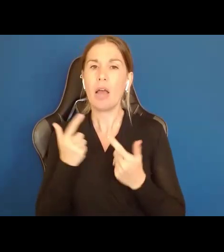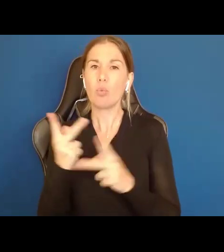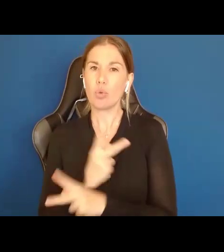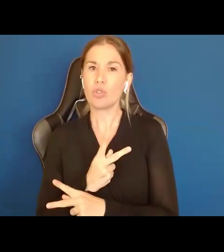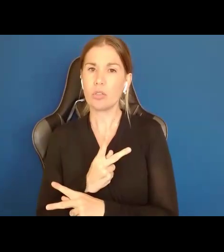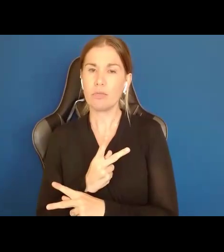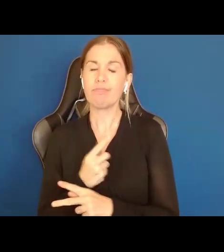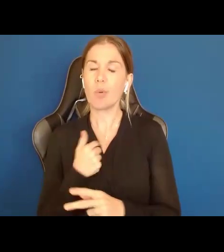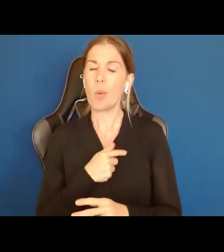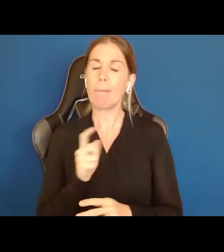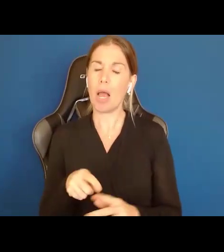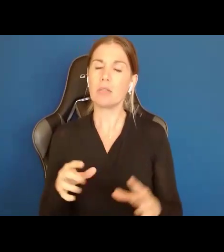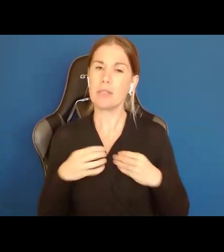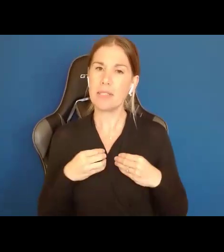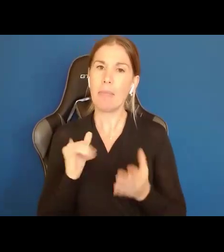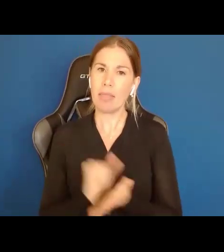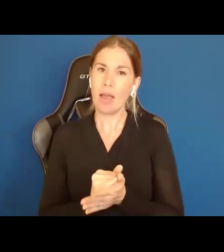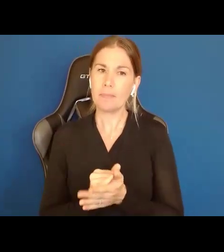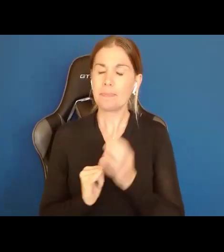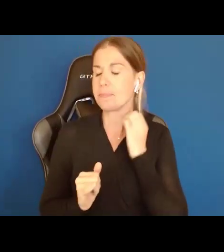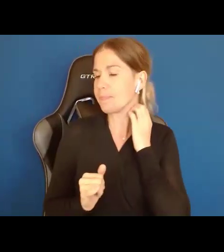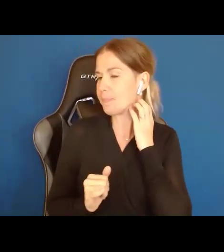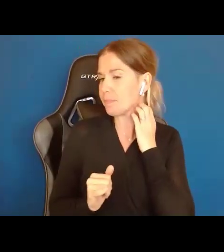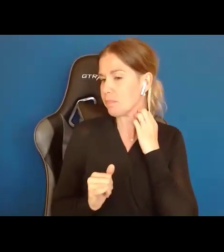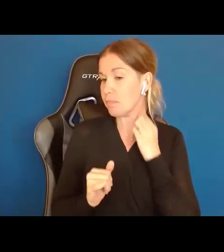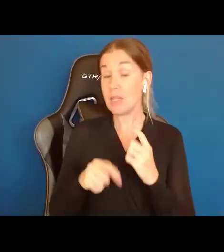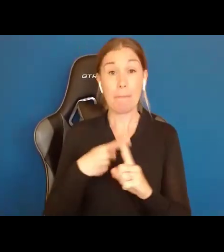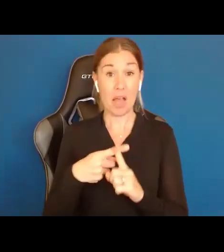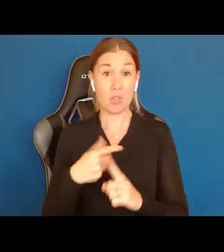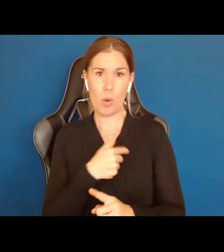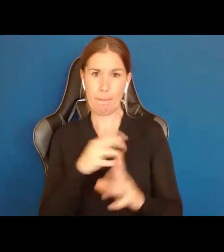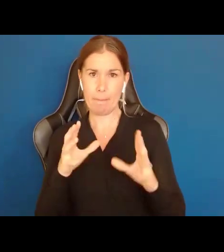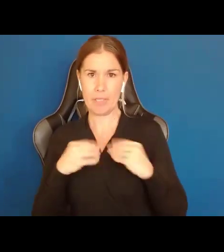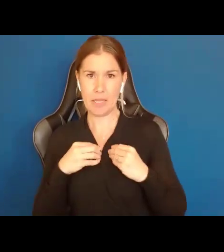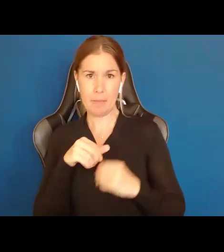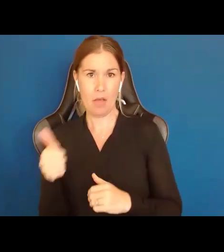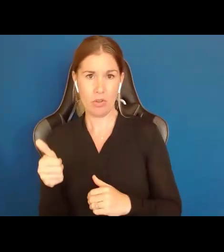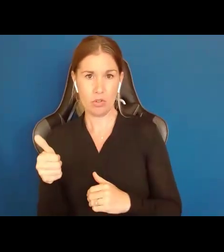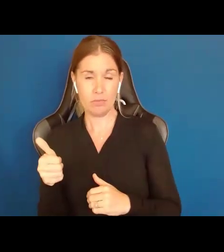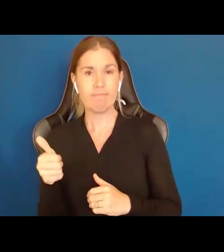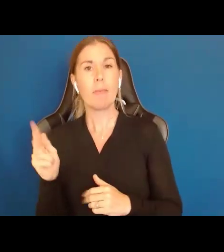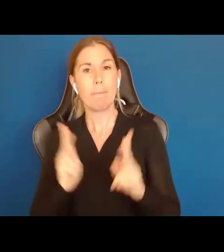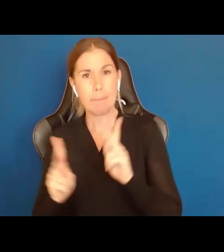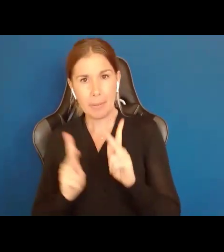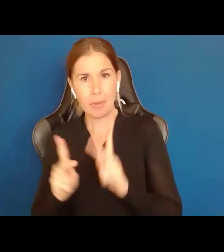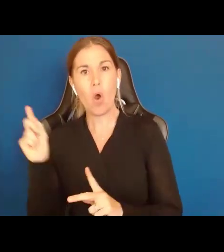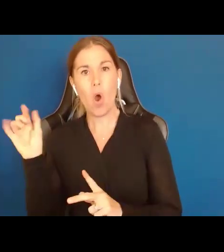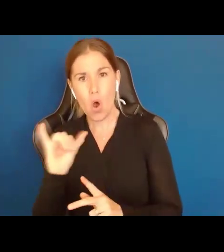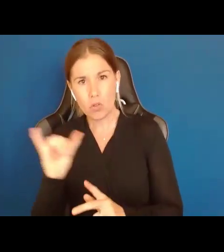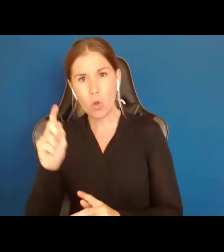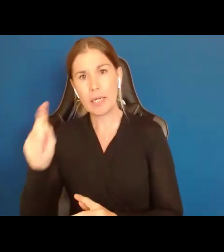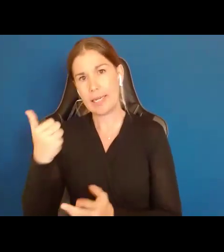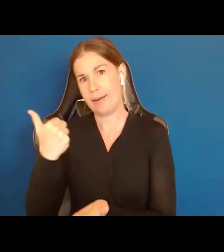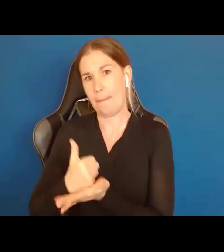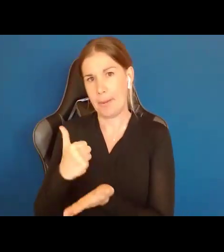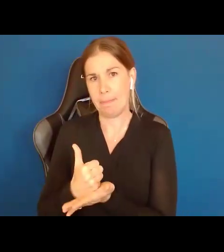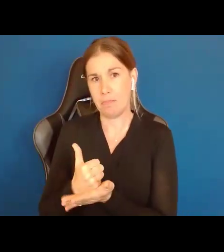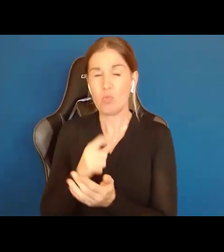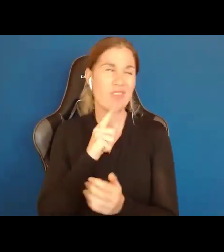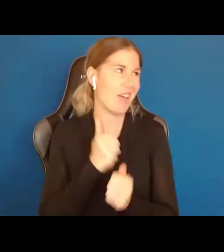say so. There is one more thing we have to accept. And that's this, people need help. I mean everyone needs help. You should have seen me trying to get